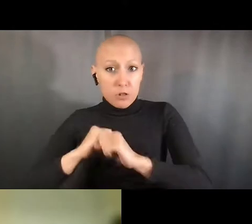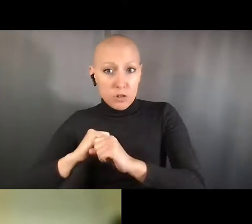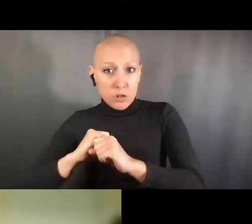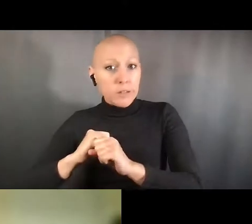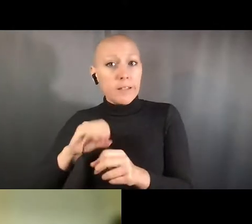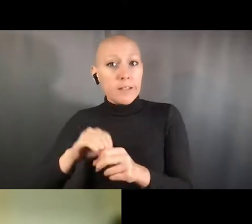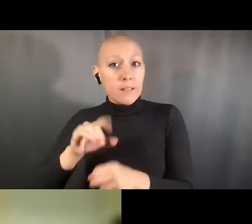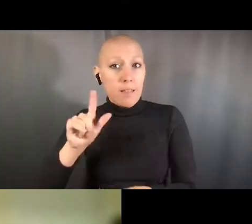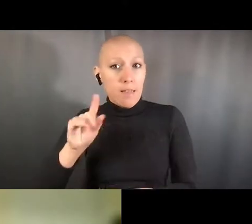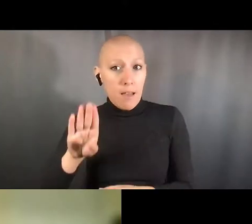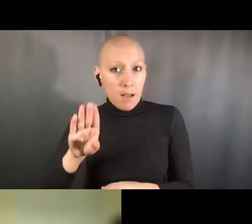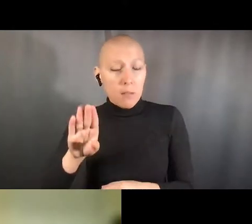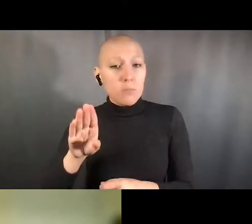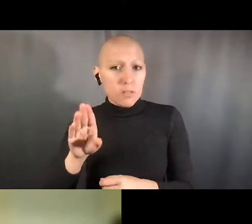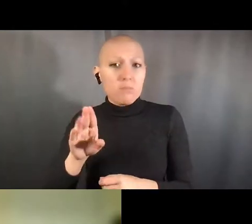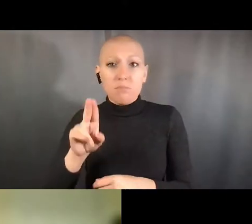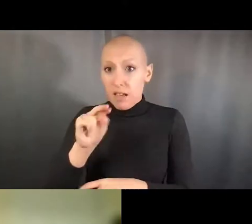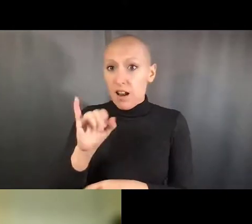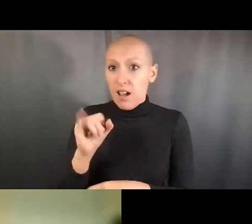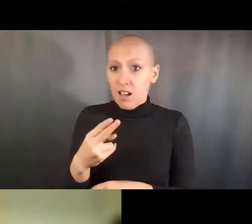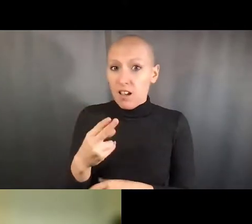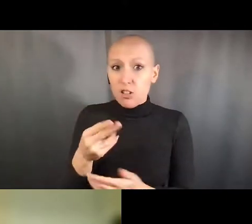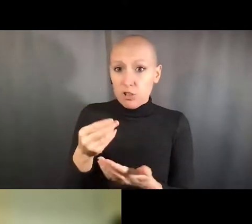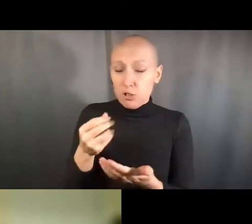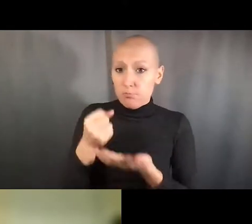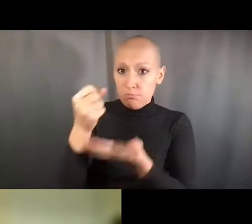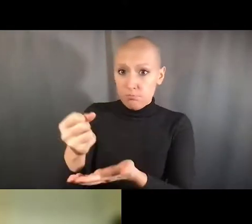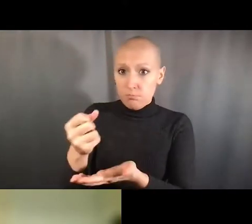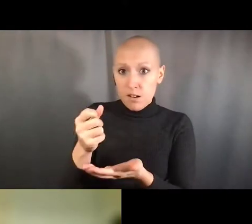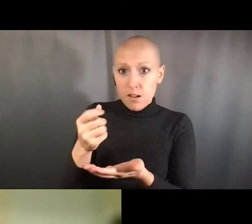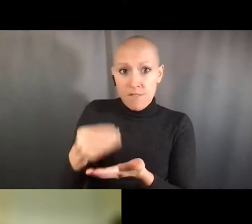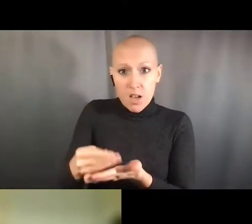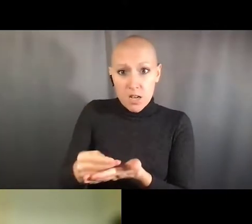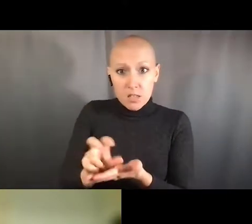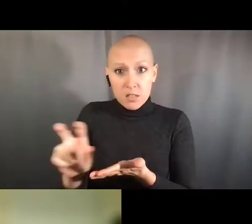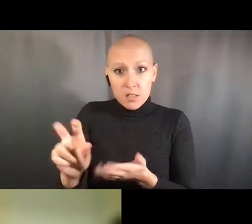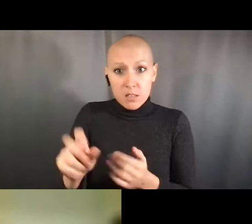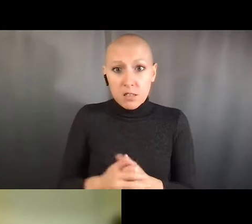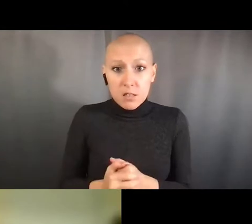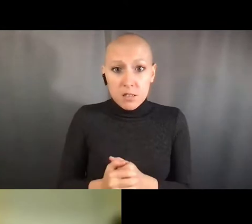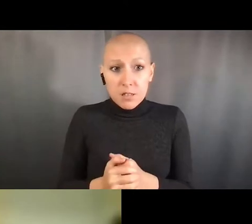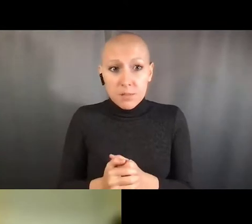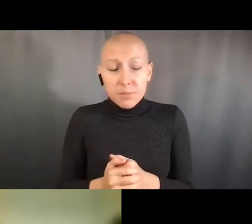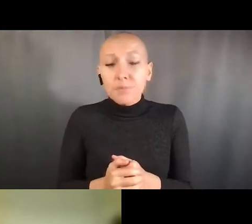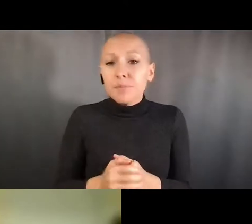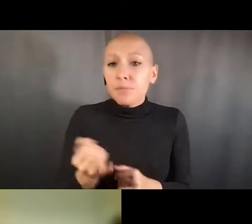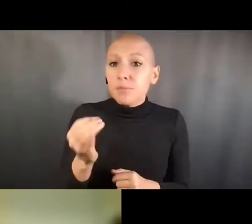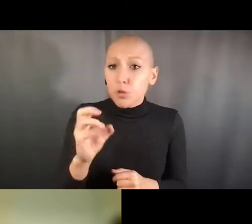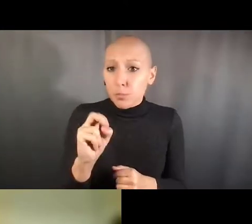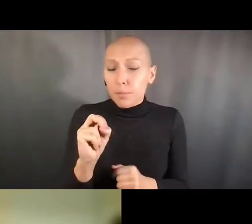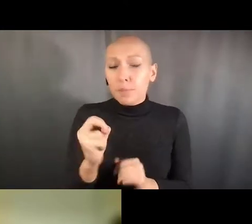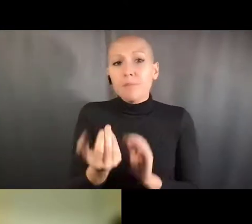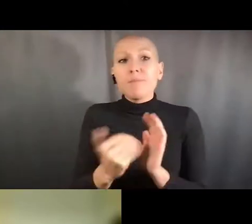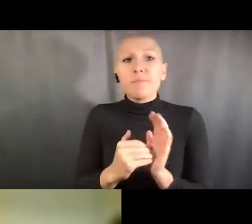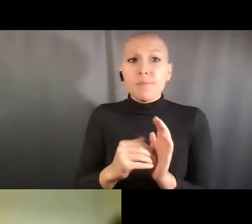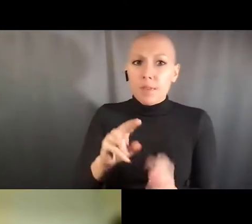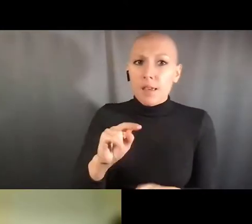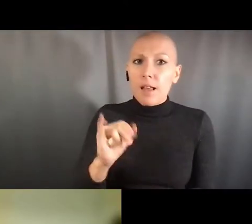and what you will do if it does go wrong, and then you write out what to do and what not to do at each step in order to minimize the risks.